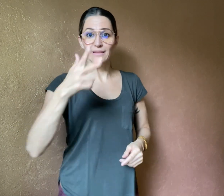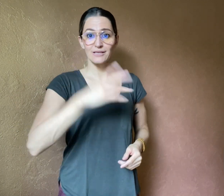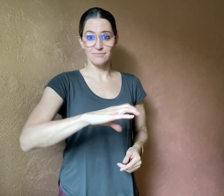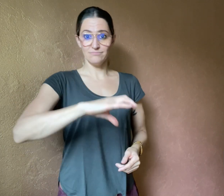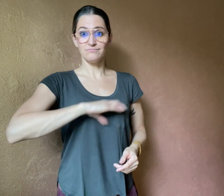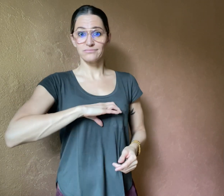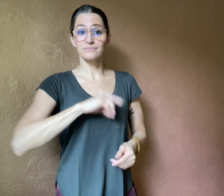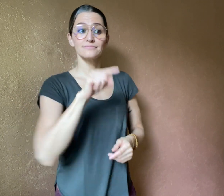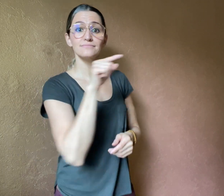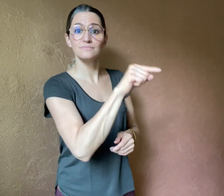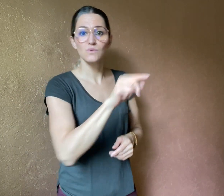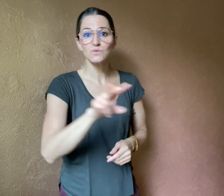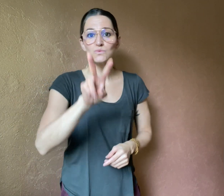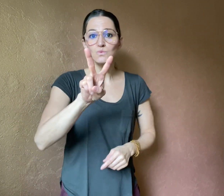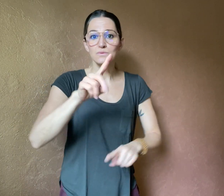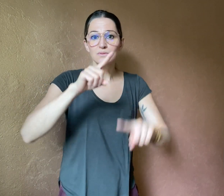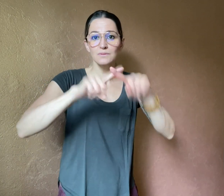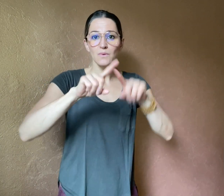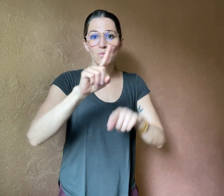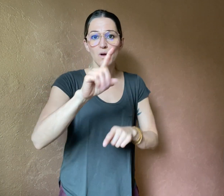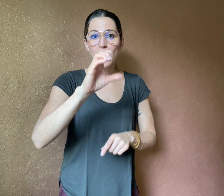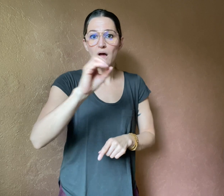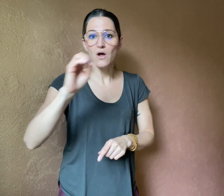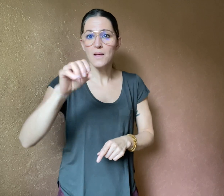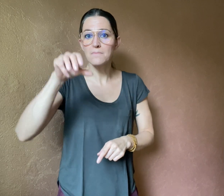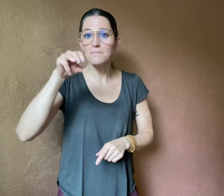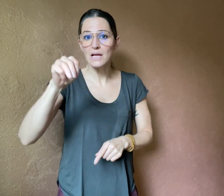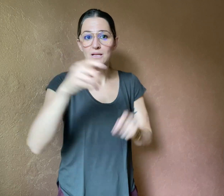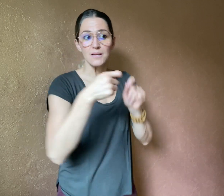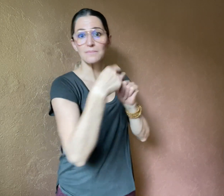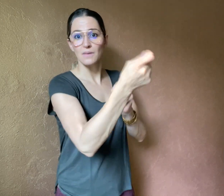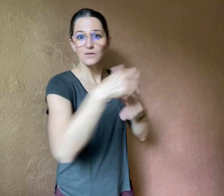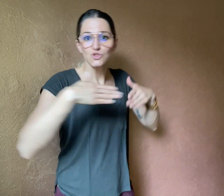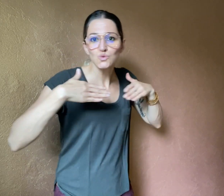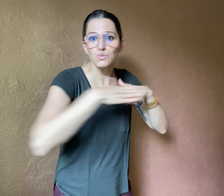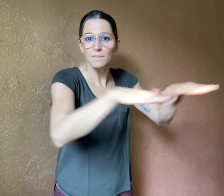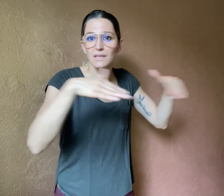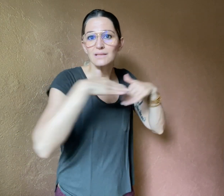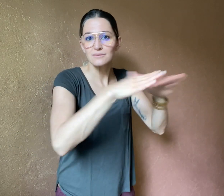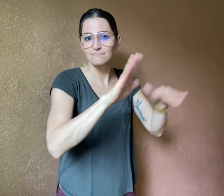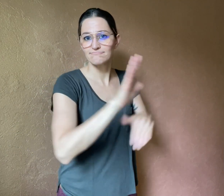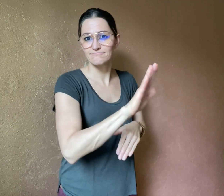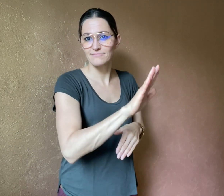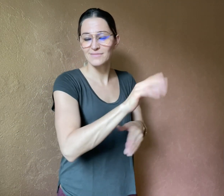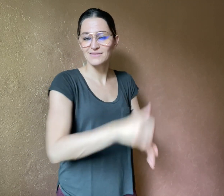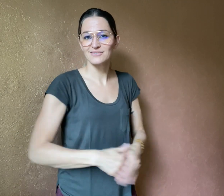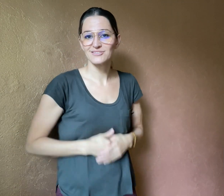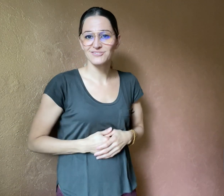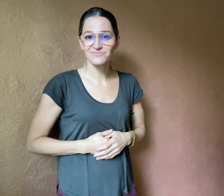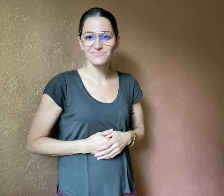and bronze in the 2x100 metre swimming event.